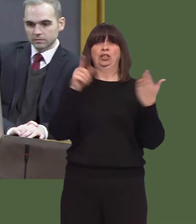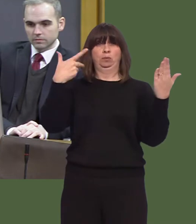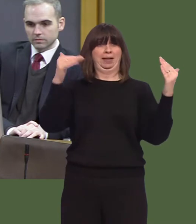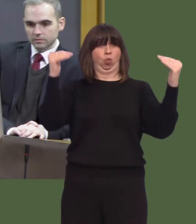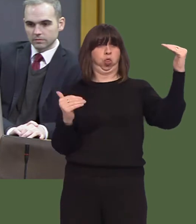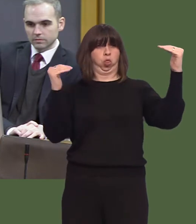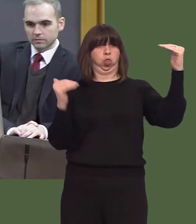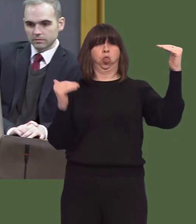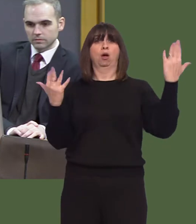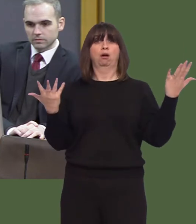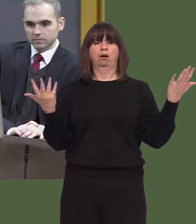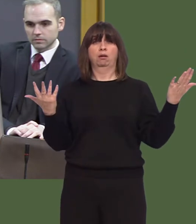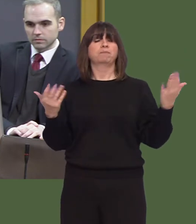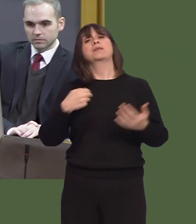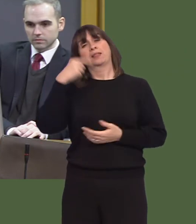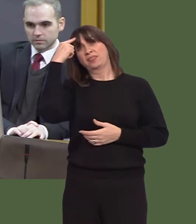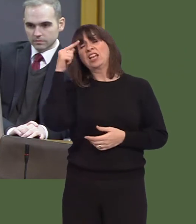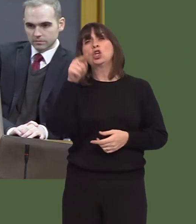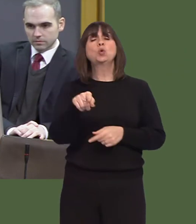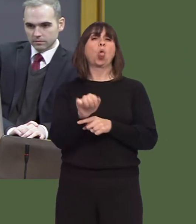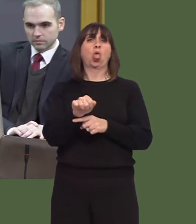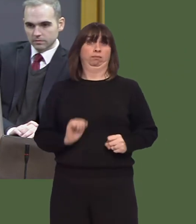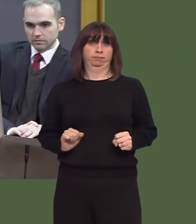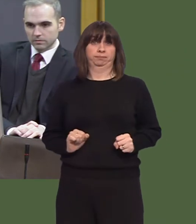And, First Minister, I have to say, I think you're being complacent.